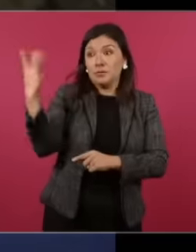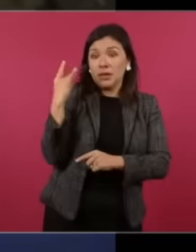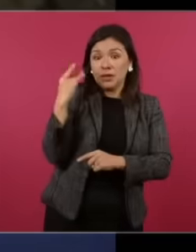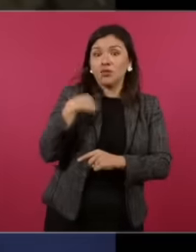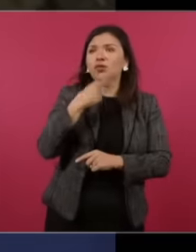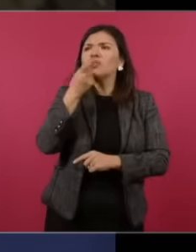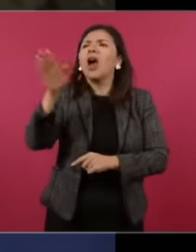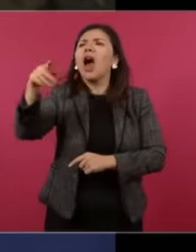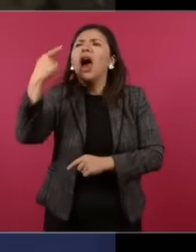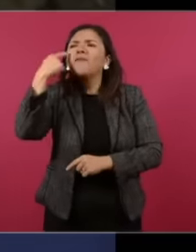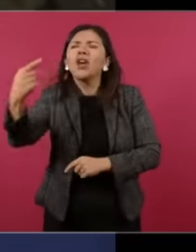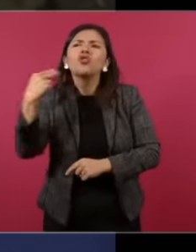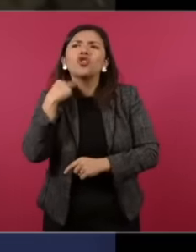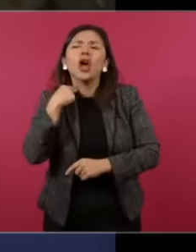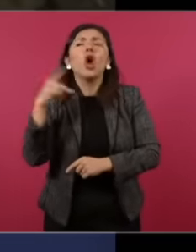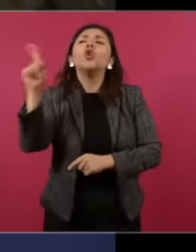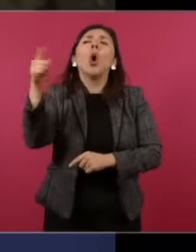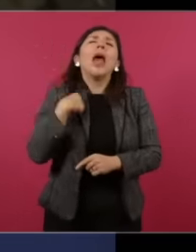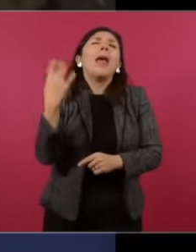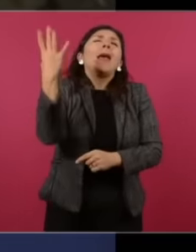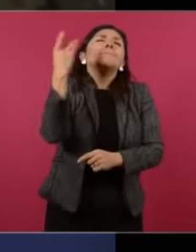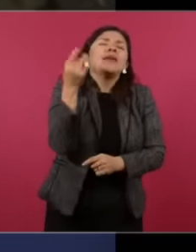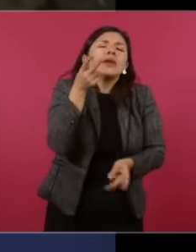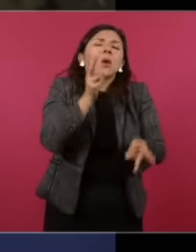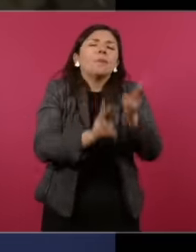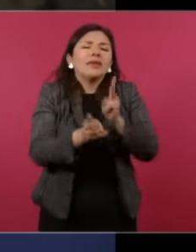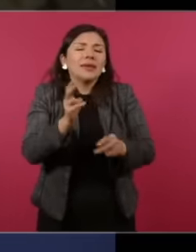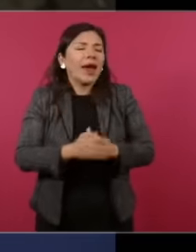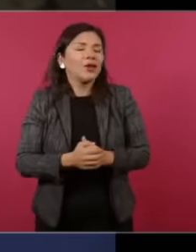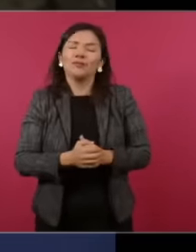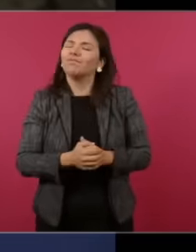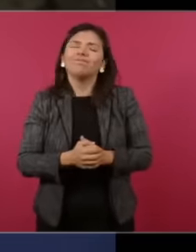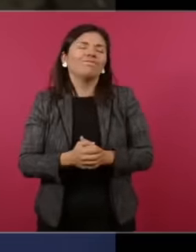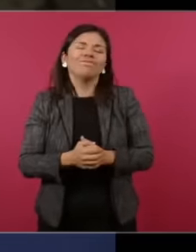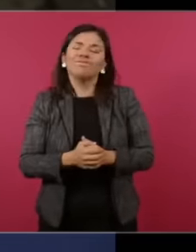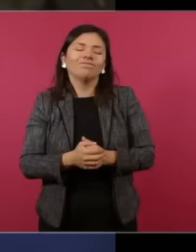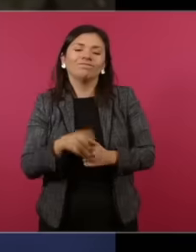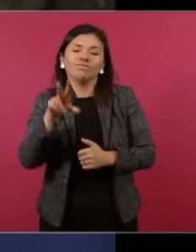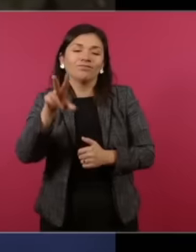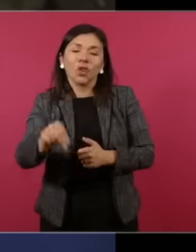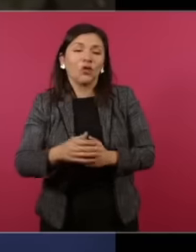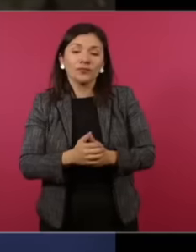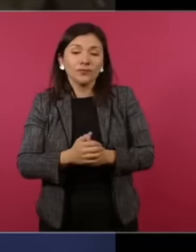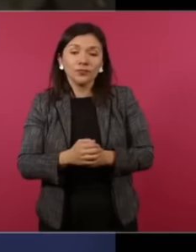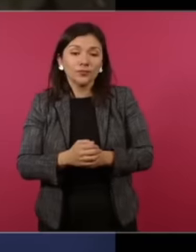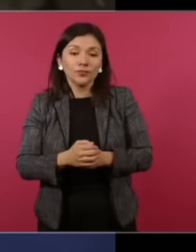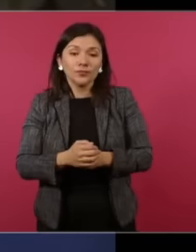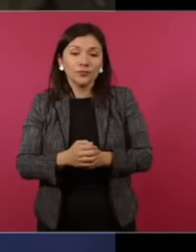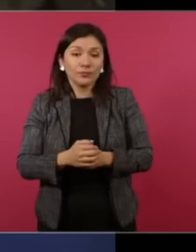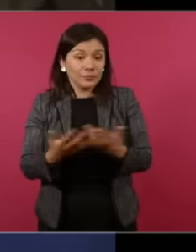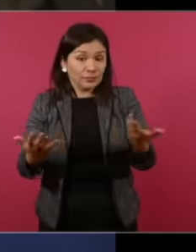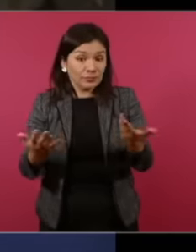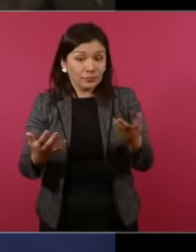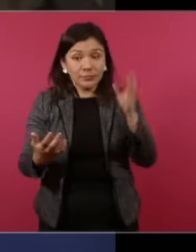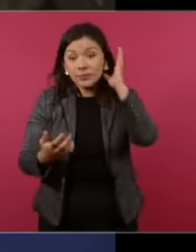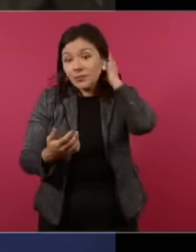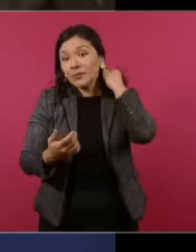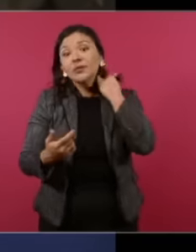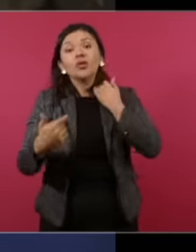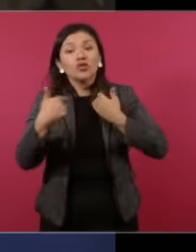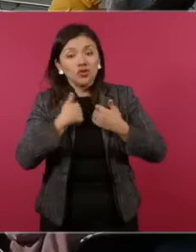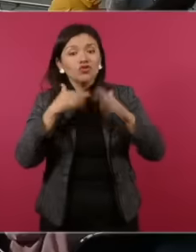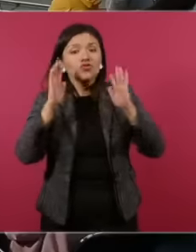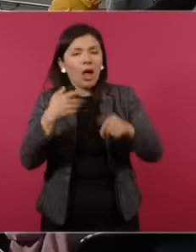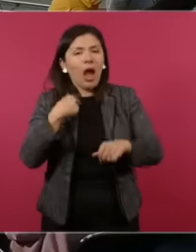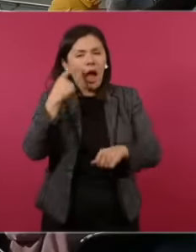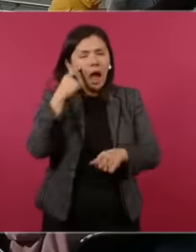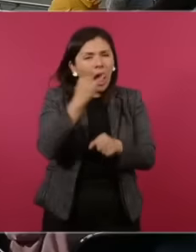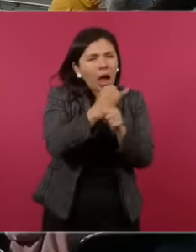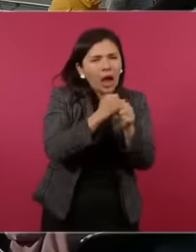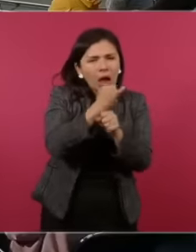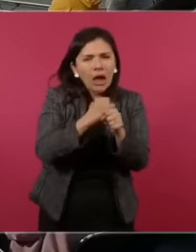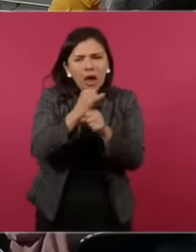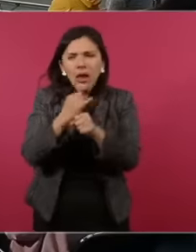that he had spoken to me but it was not true. I have followed the rumors about the fortunes of